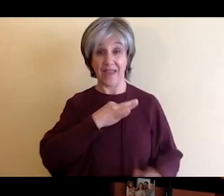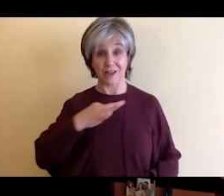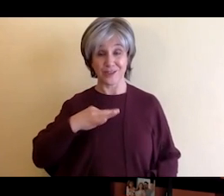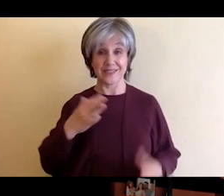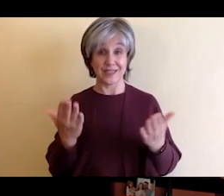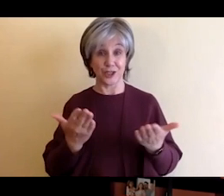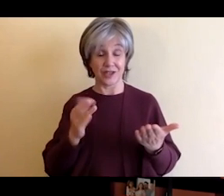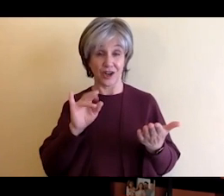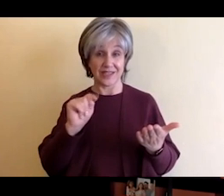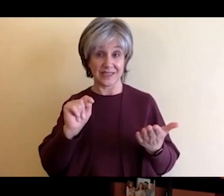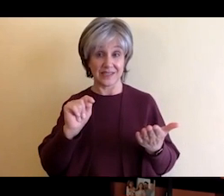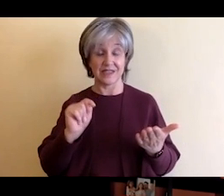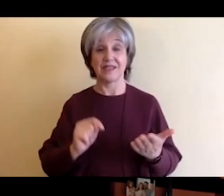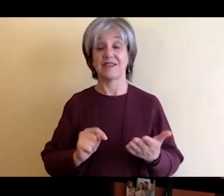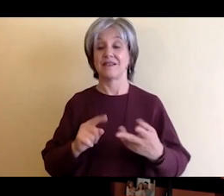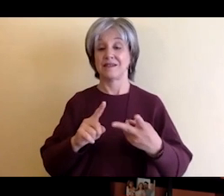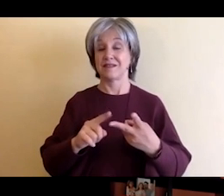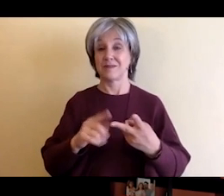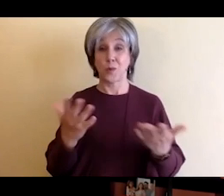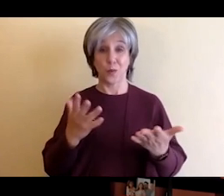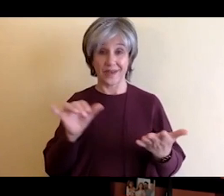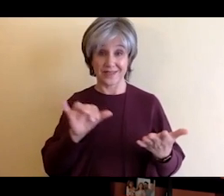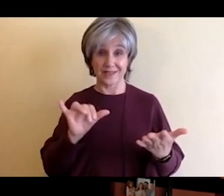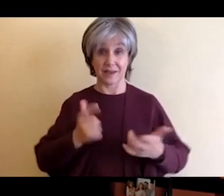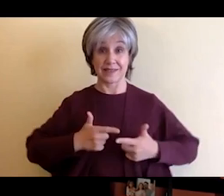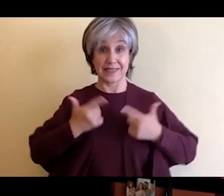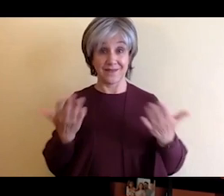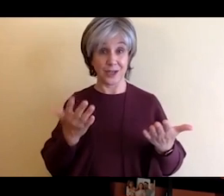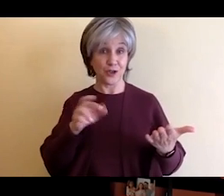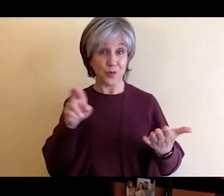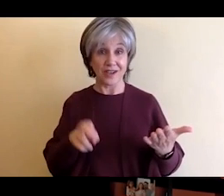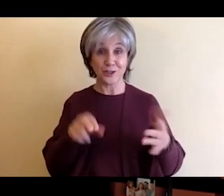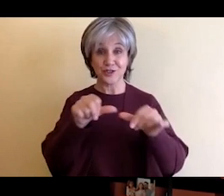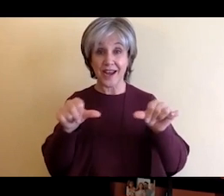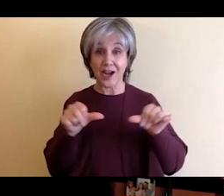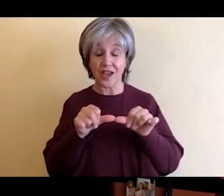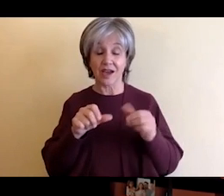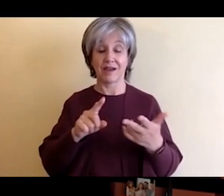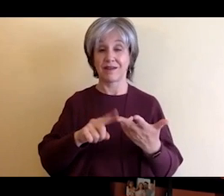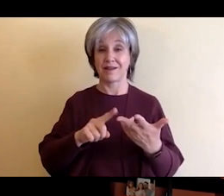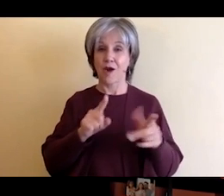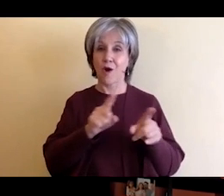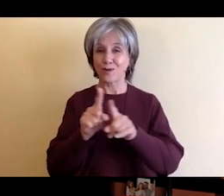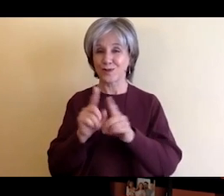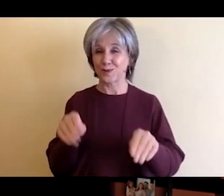the Greater Rochester area. Along with providing you useful insight and advice. Today i'm joined by one of our star